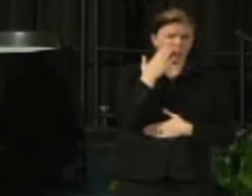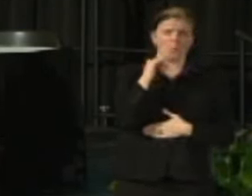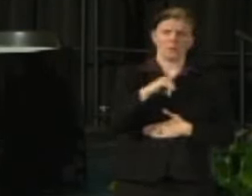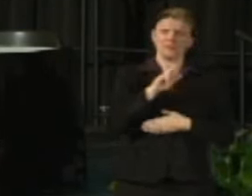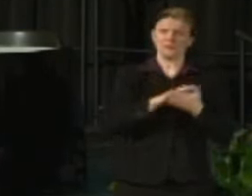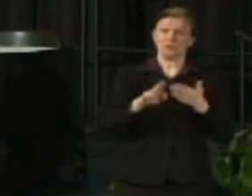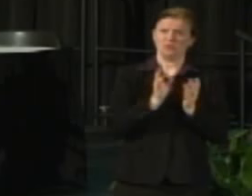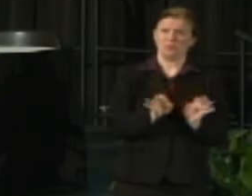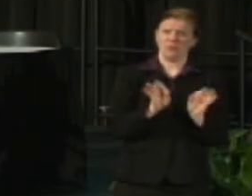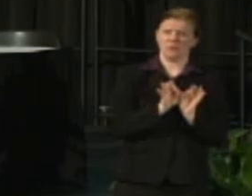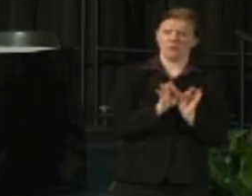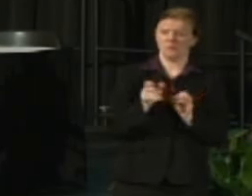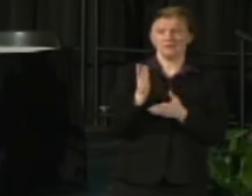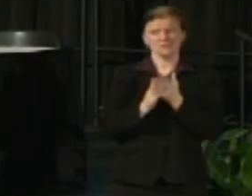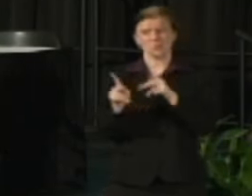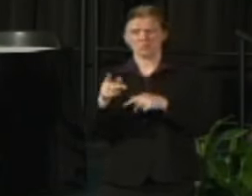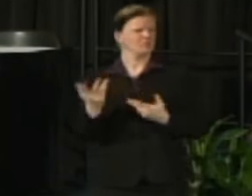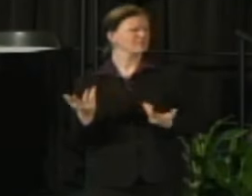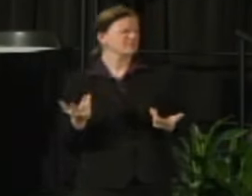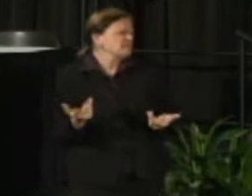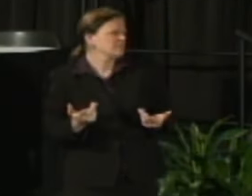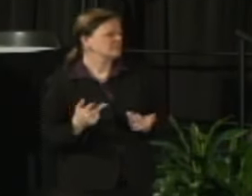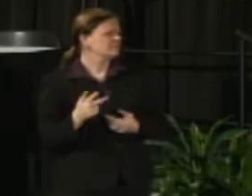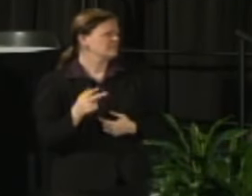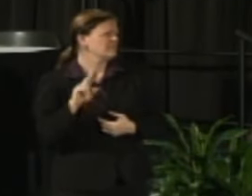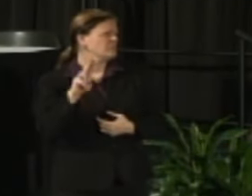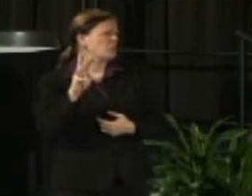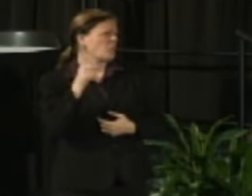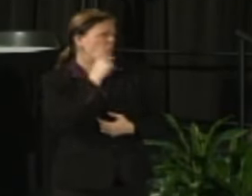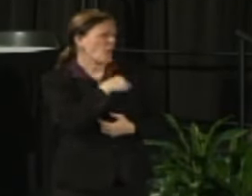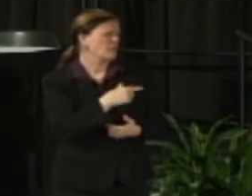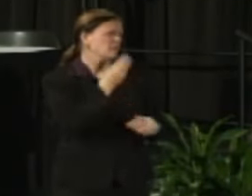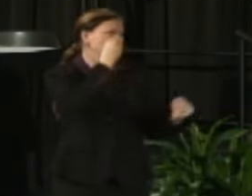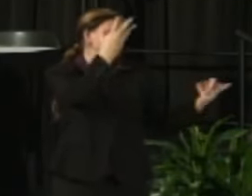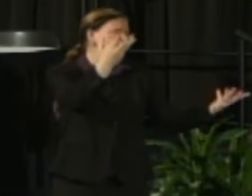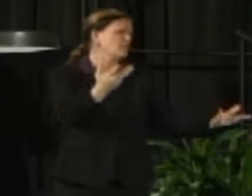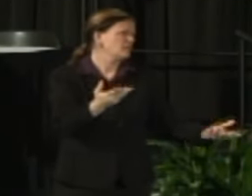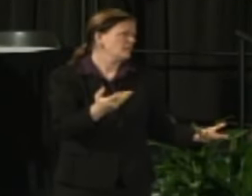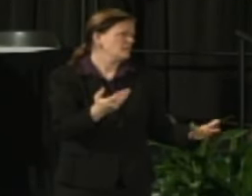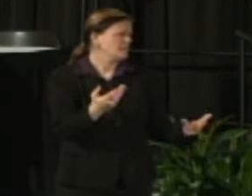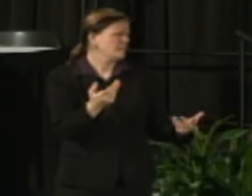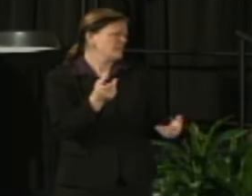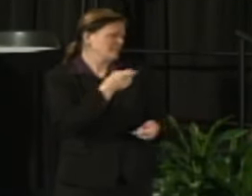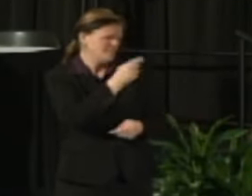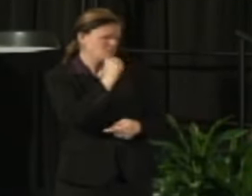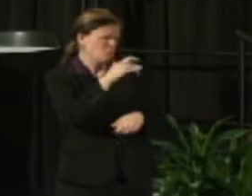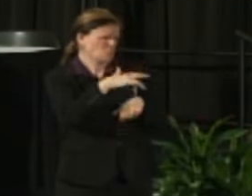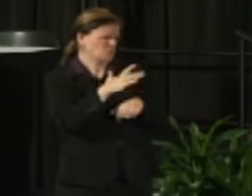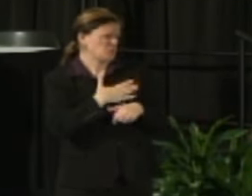People don't necessarily appreciate the depth to which we touch the lives of people in Wisconsin